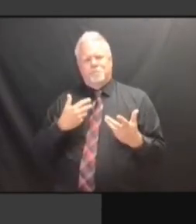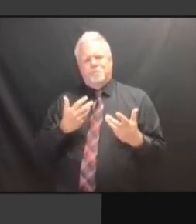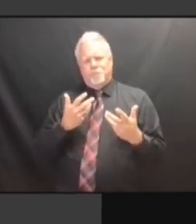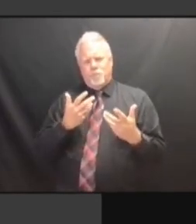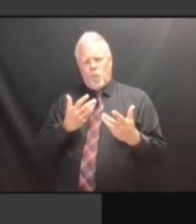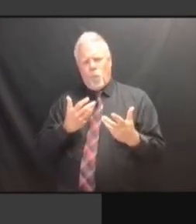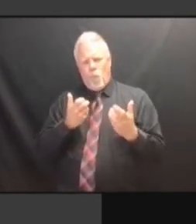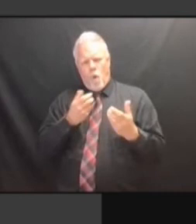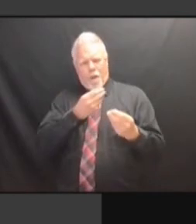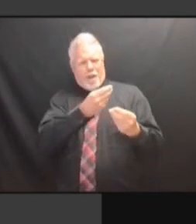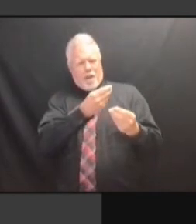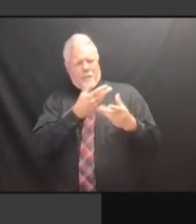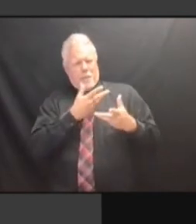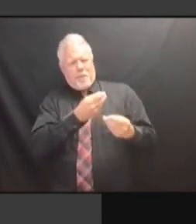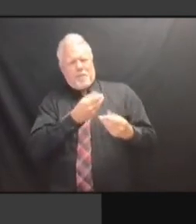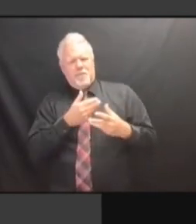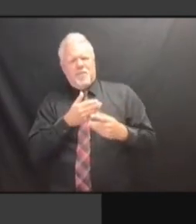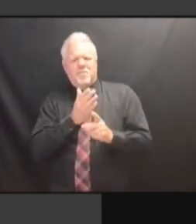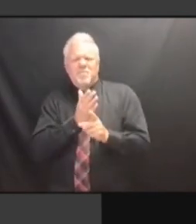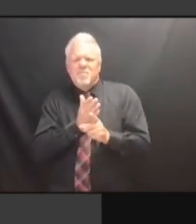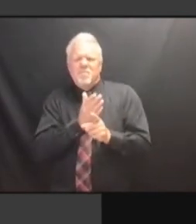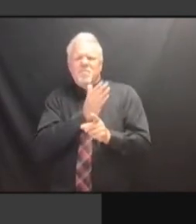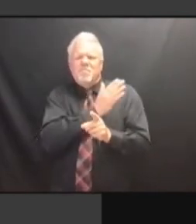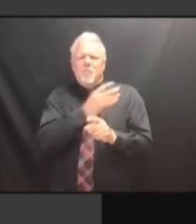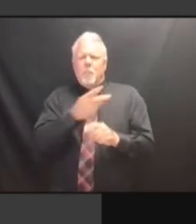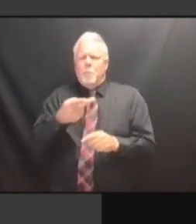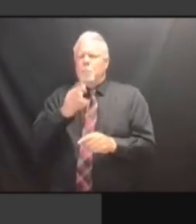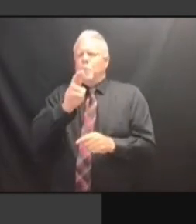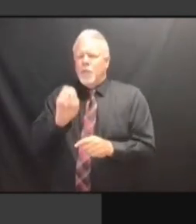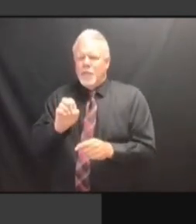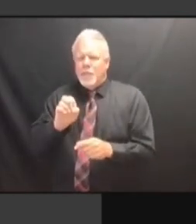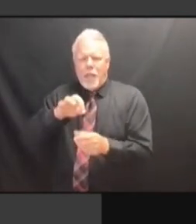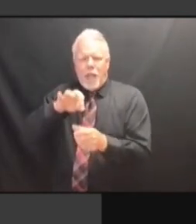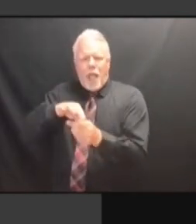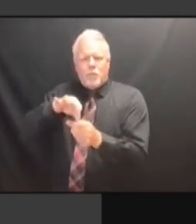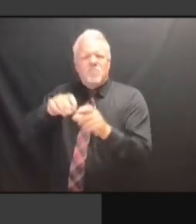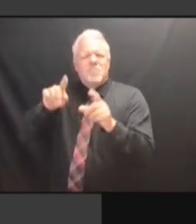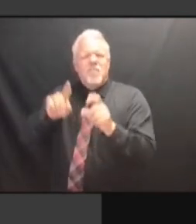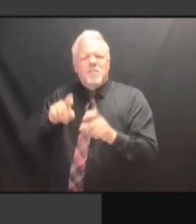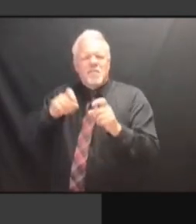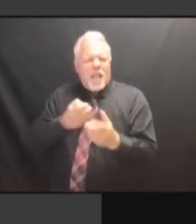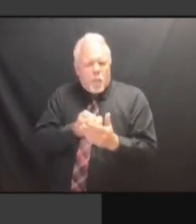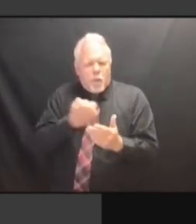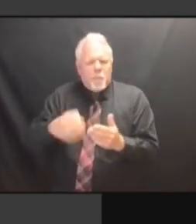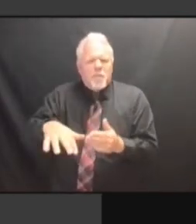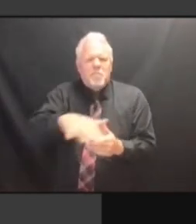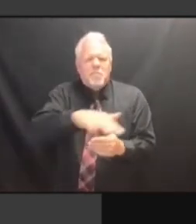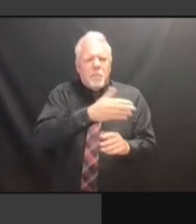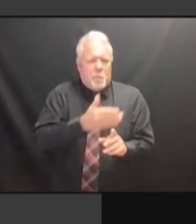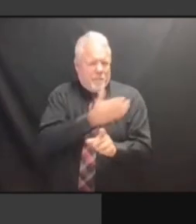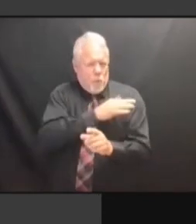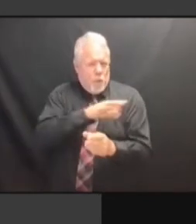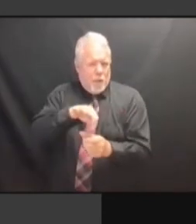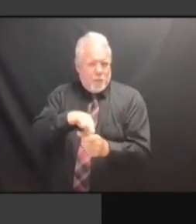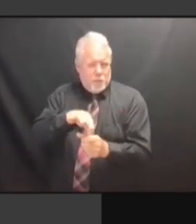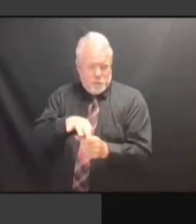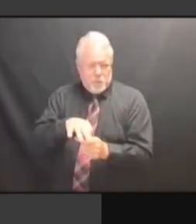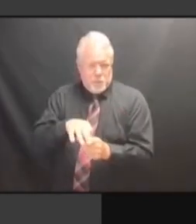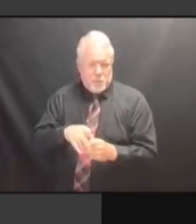THE POSITIVE ELECTION AUDITS ON THE CENTRAL COUNTY, BECAUSE THE POSITIVE ELECTION AUDITS ON THE CENTRAL COUNTY, BECAUSE THEY THE CENTRAL COUNTY, BECAUSE THEY THE CENTRAL COUNTY, BECAUSE THEY SHOULD THE CENTRAL COUNTY, BECAUSE THEY SHOULD HAVE THE CENTRAL COUNTY, BECAUSE THEY SHOULD HAVE DONE THE CENTRAL COUNTY, BECAUSE THEY SHOULD HAVE DONE 3 THE CENTRAL COUNTY, BECAUSE THEY SHOULD HAVE DONE 3 PERSUASIVE SHOULD HAVE DONE 3 PERSUASIVE SHOULD HAVE DONE 3 PERSUASIVE TH SHOULD HAVE DONE 3 PERSUASIVE 3% OF 3% OF THE 3% OF THE DISTRICTS. 3% OF THE DISTRICTS. THEY 3% OF THE DISTRICTS. THEY DID 3% OF THE DISTRICTS. THEY DID MENTION 3% OF THE DISTRICTS. THEY DID MENTION THE 3% OF THE DISTRICTS. THEY DID MENTION THE AUDIT THEY DID MENTION THE AUDIT